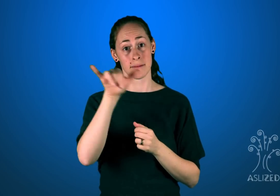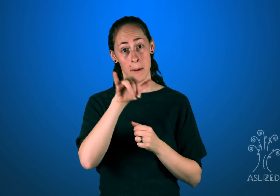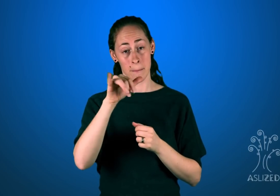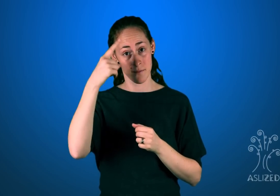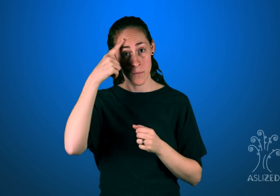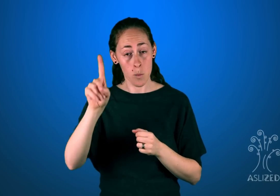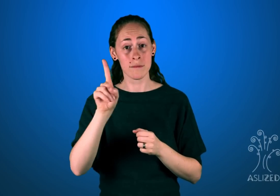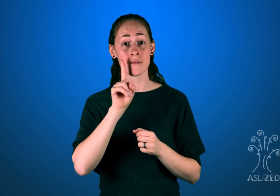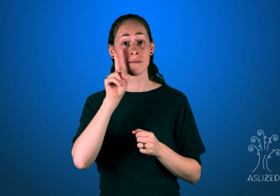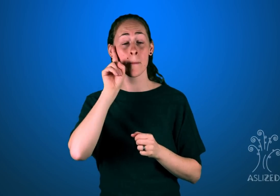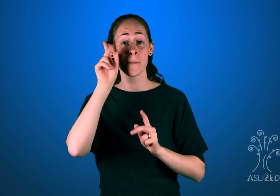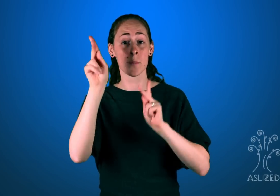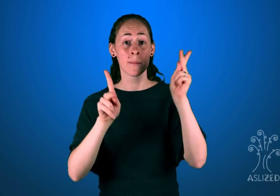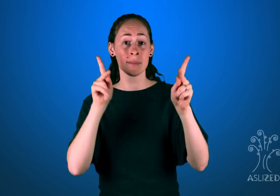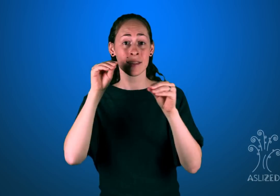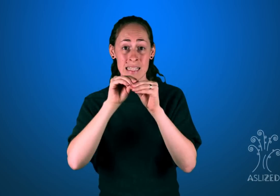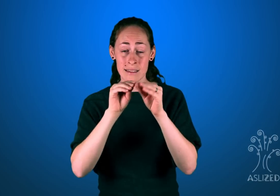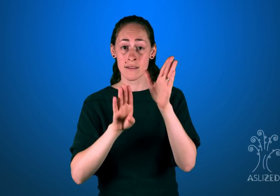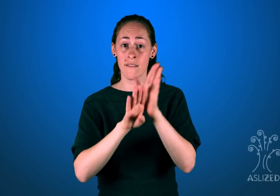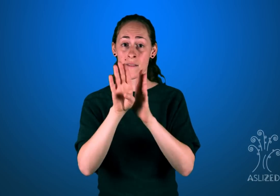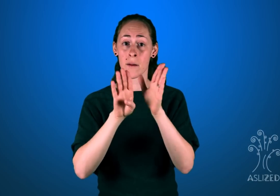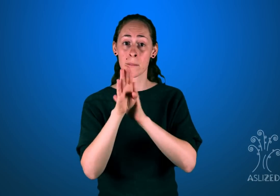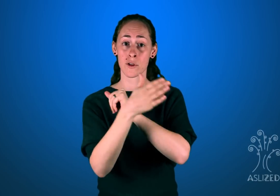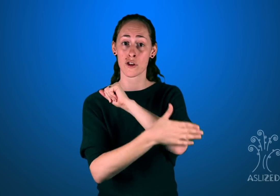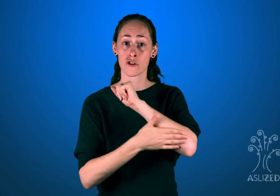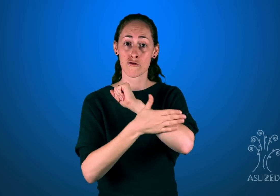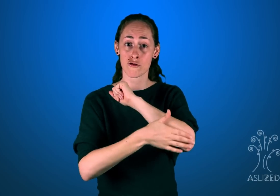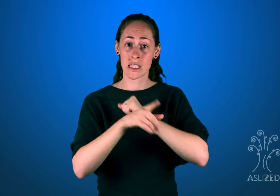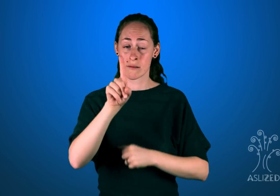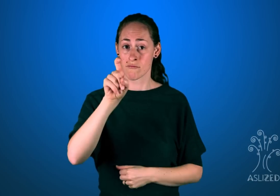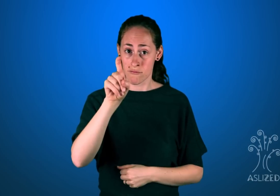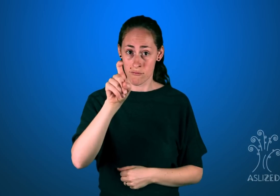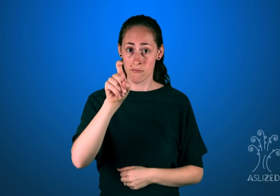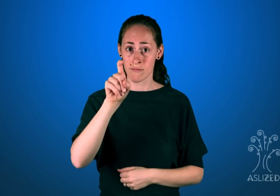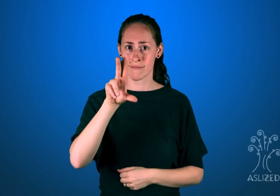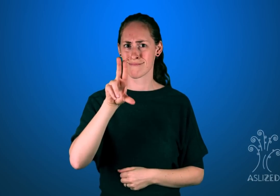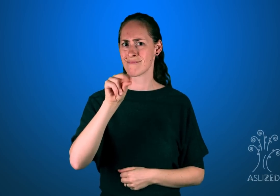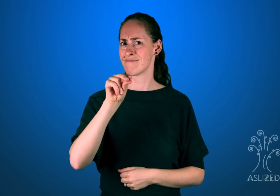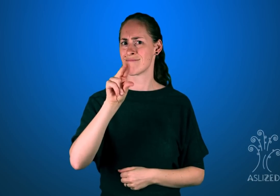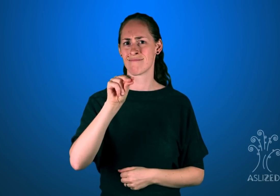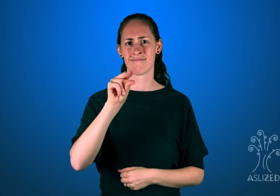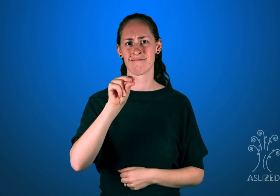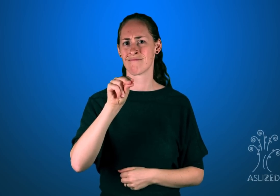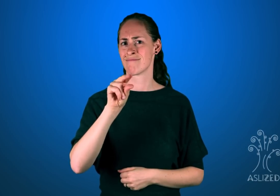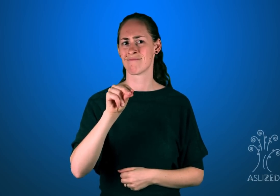this is not the same for deaf people in developing countries.